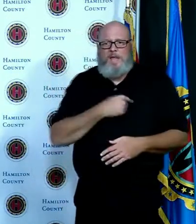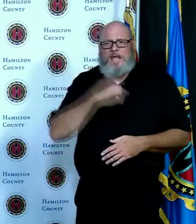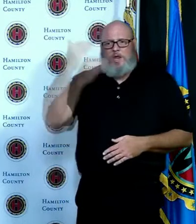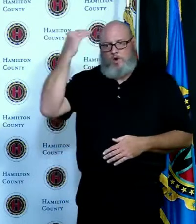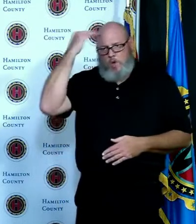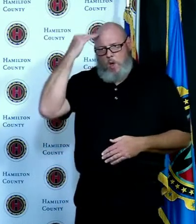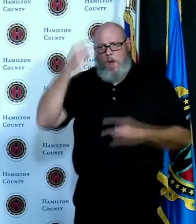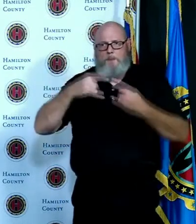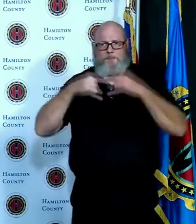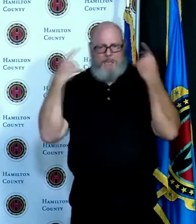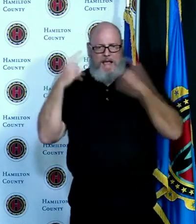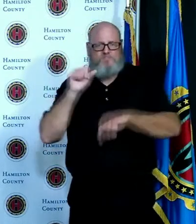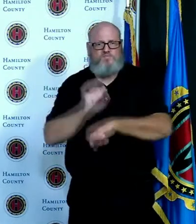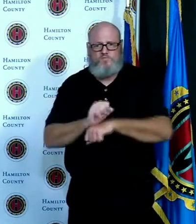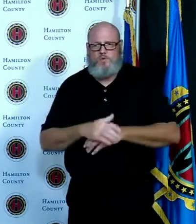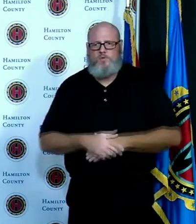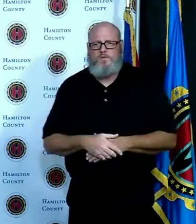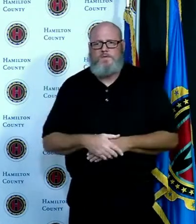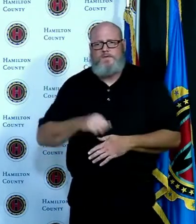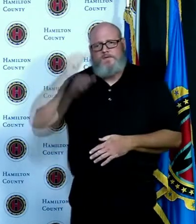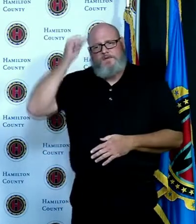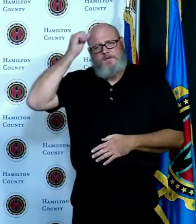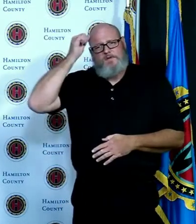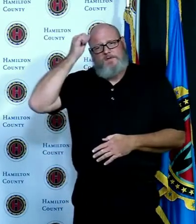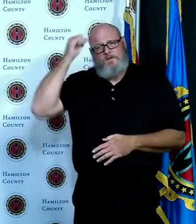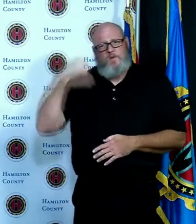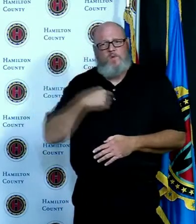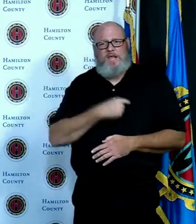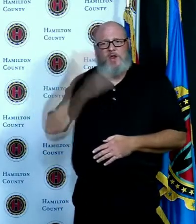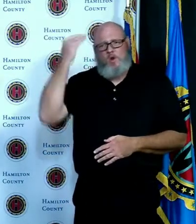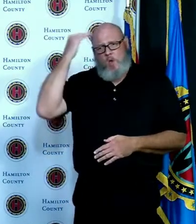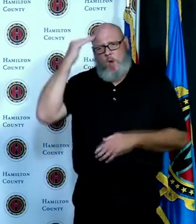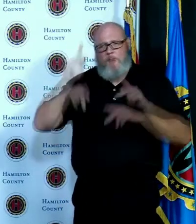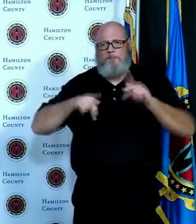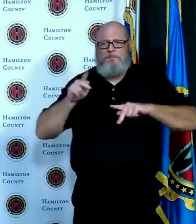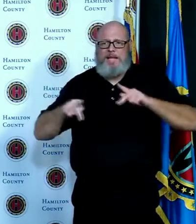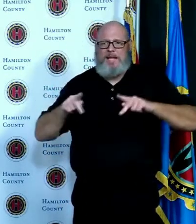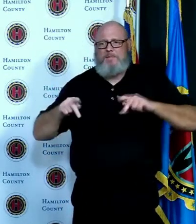are gathering inside of homes for movie nights or pumpkin carving parties or these activities